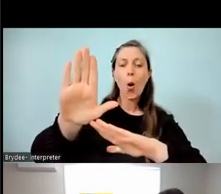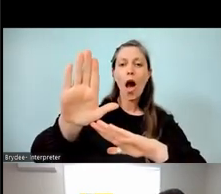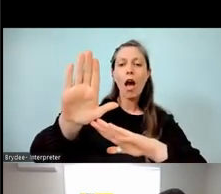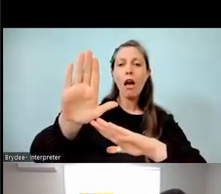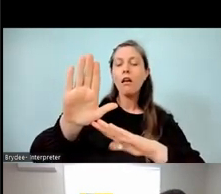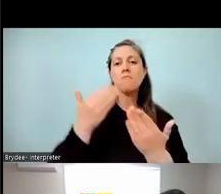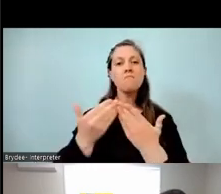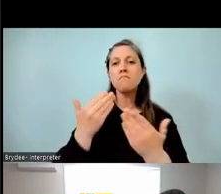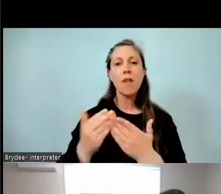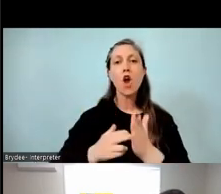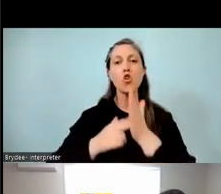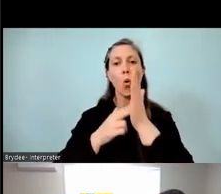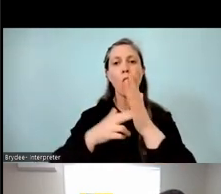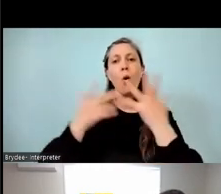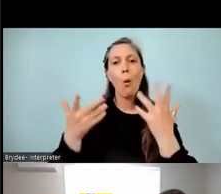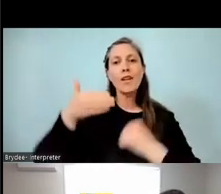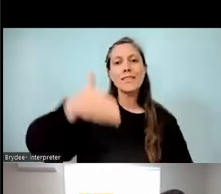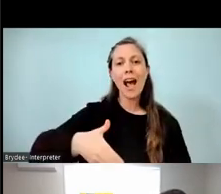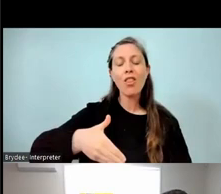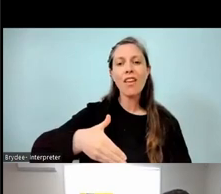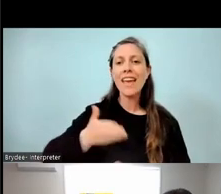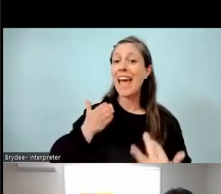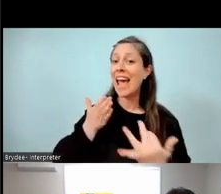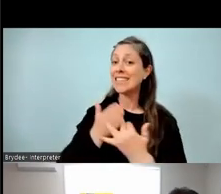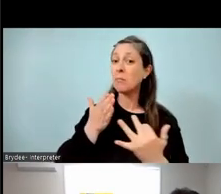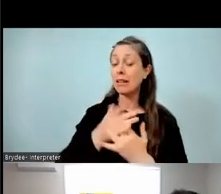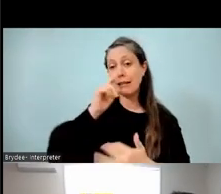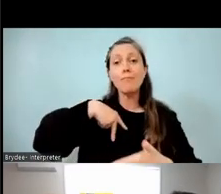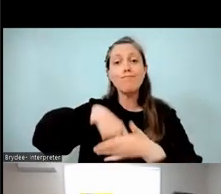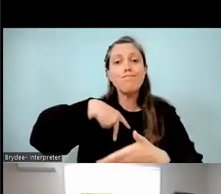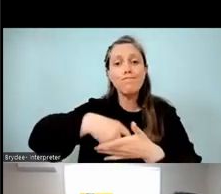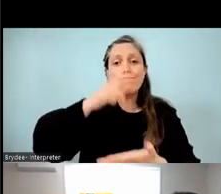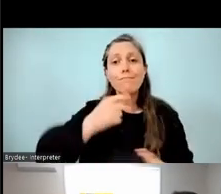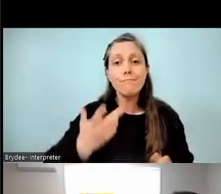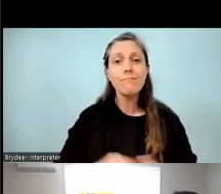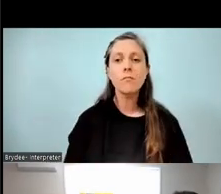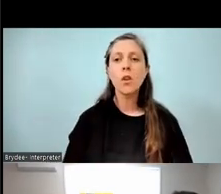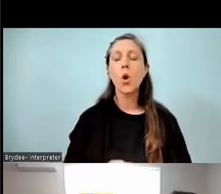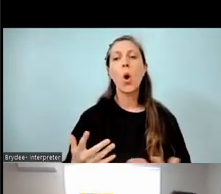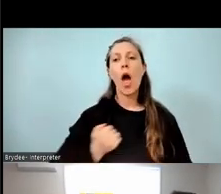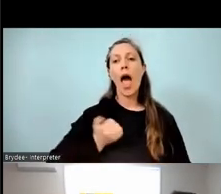and you'll know that sometimes accessibility is an issue. So the school that we are actually in zone for